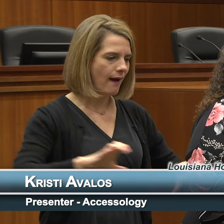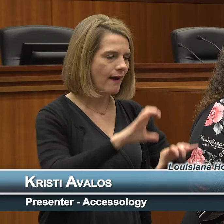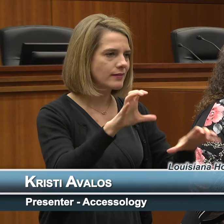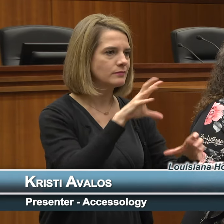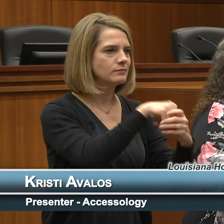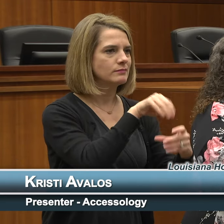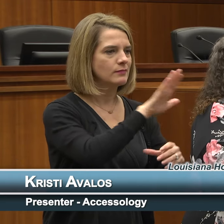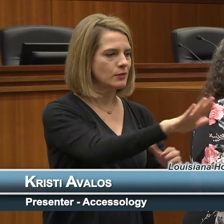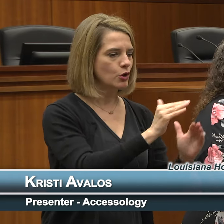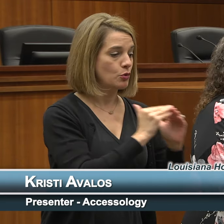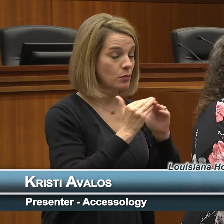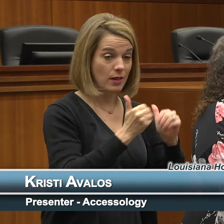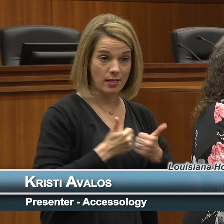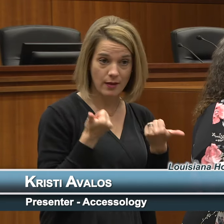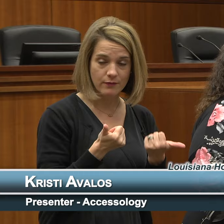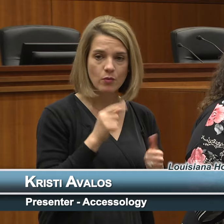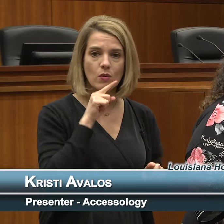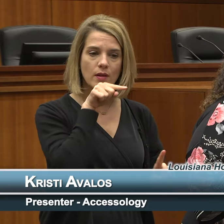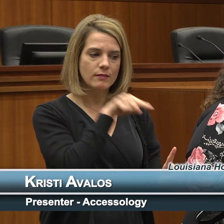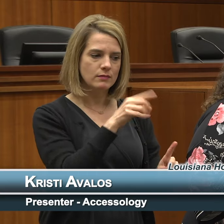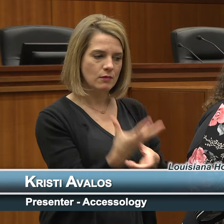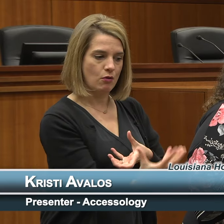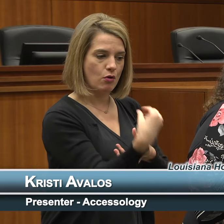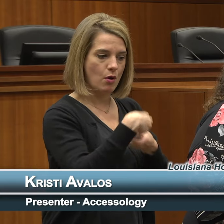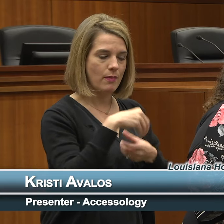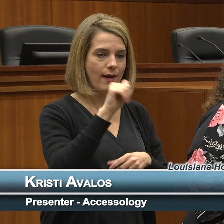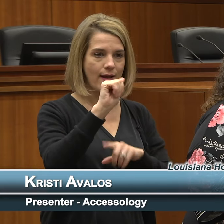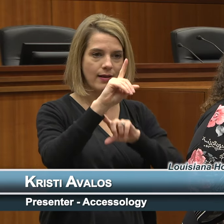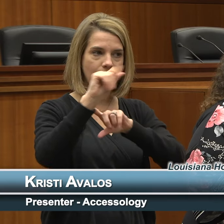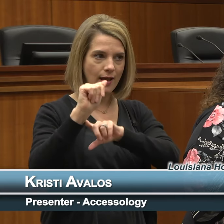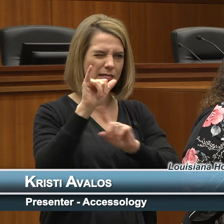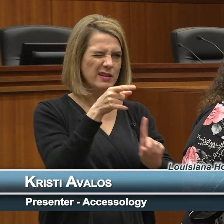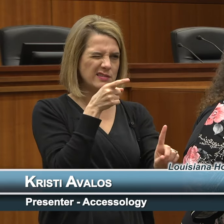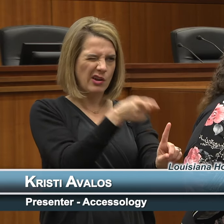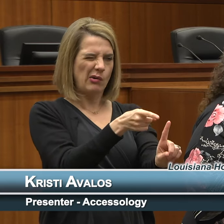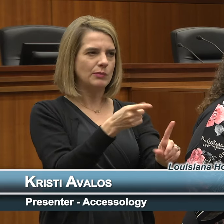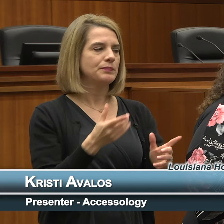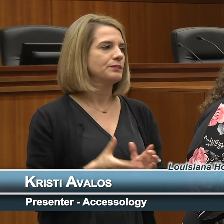All of this was encompassed to what the ADA was about. Now it wasn't the